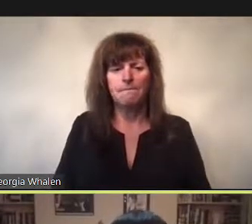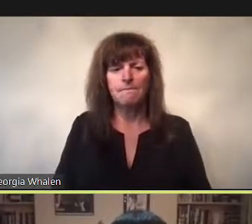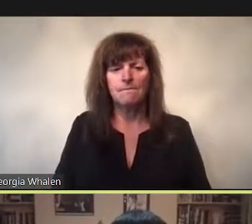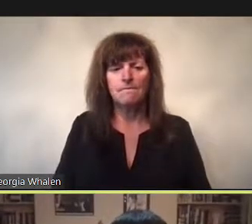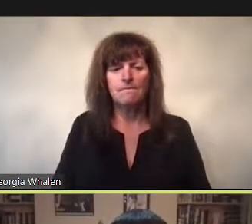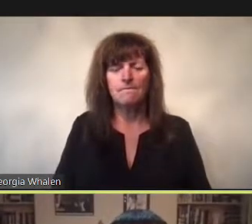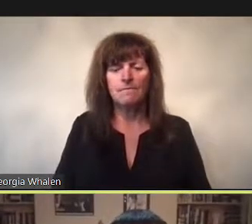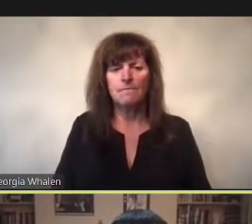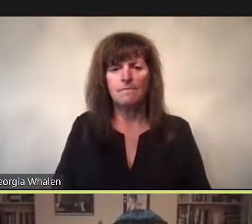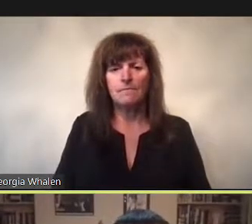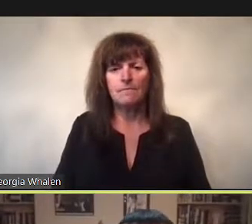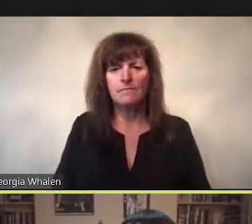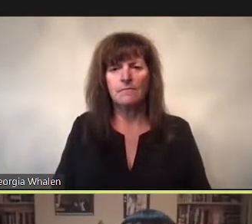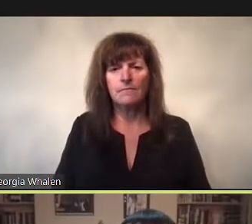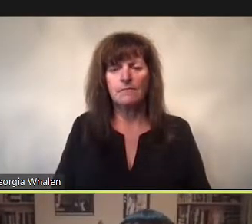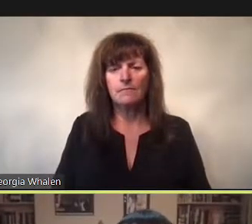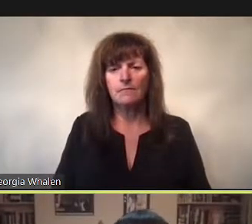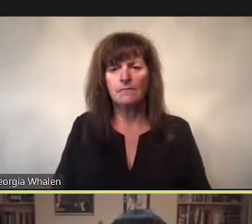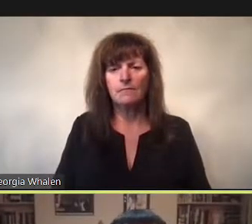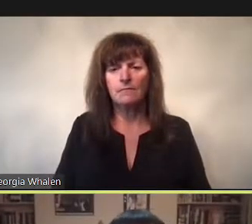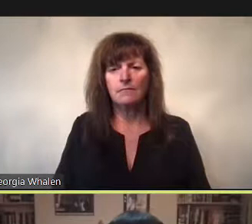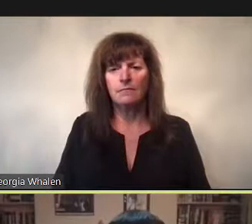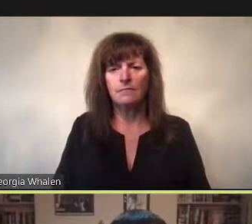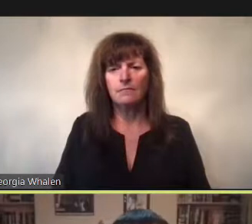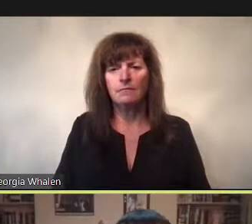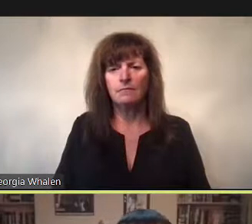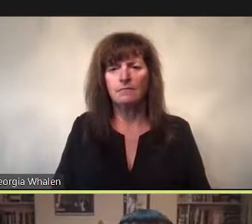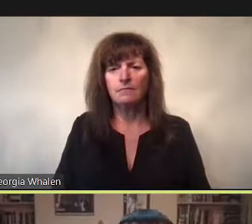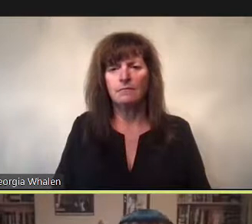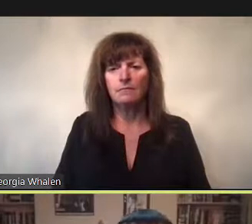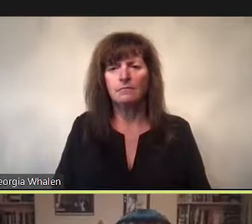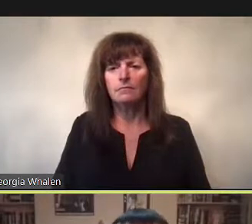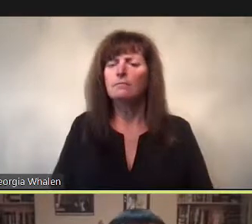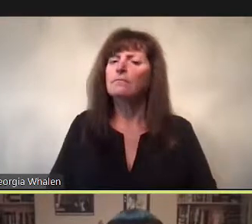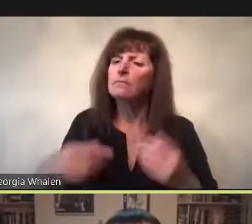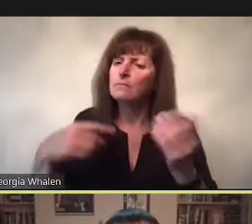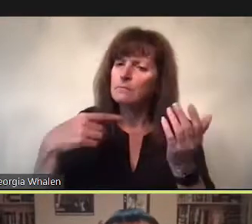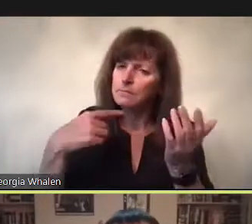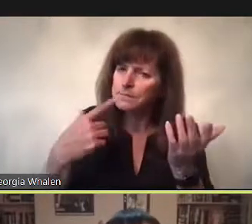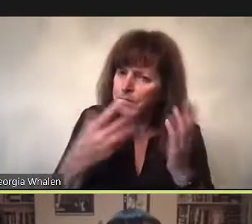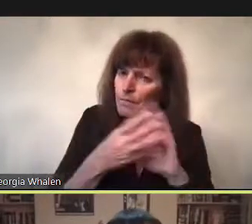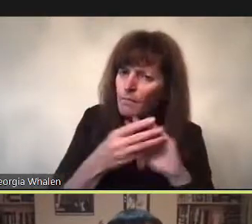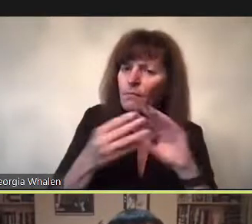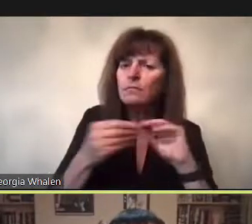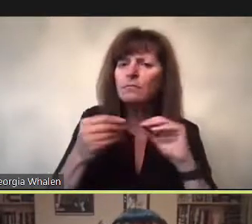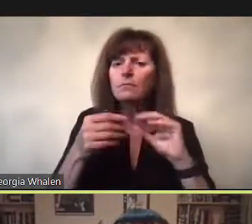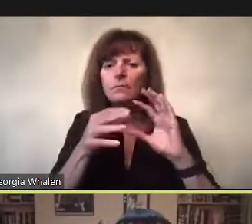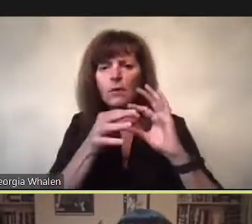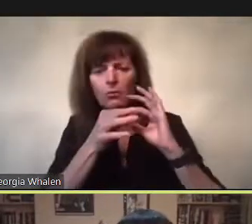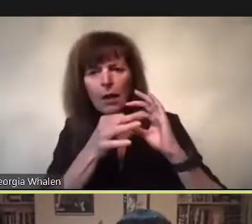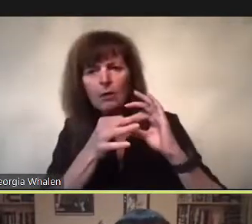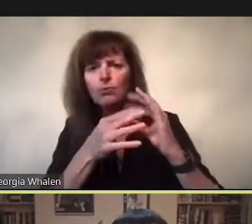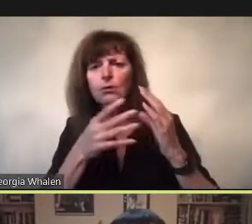Who Shapiro credited with having played a fundamental role in Drummer. As the obituary progresses,